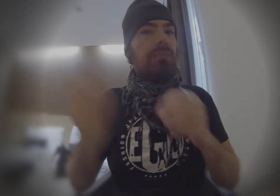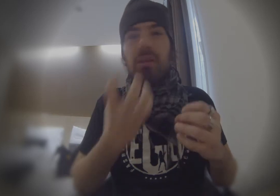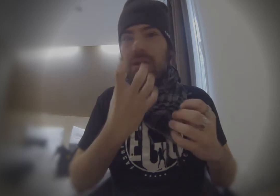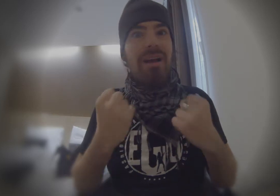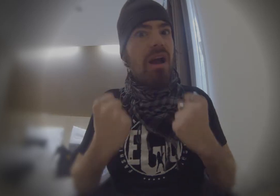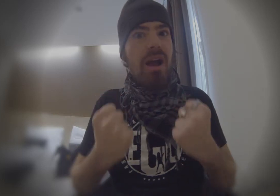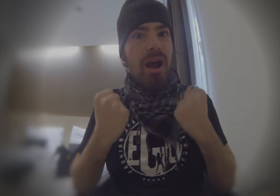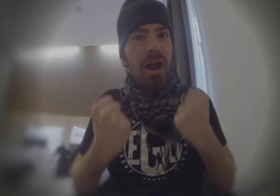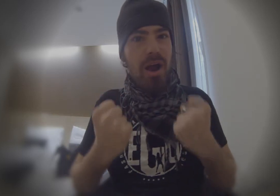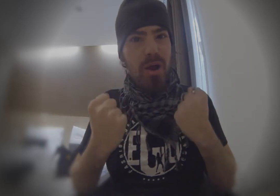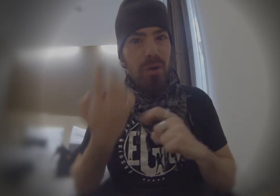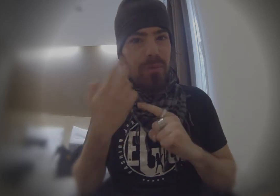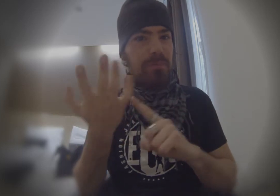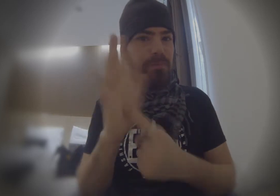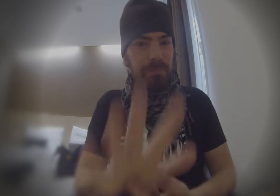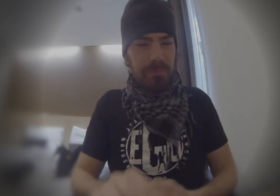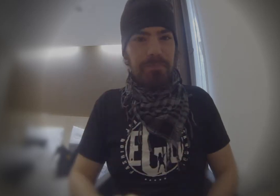and arrived hot, let's see.